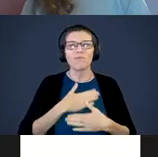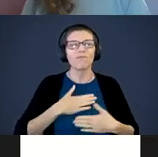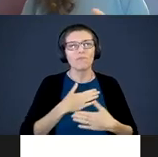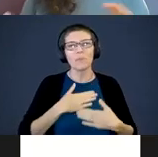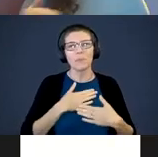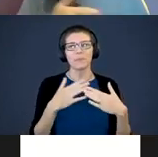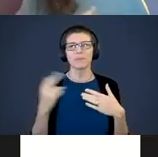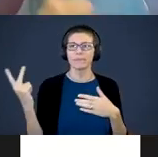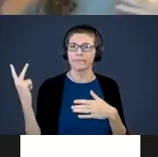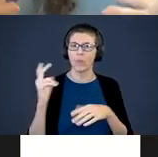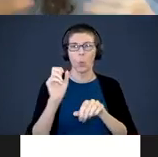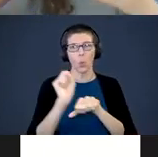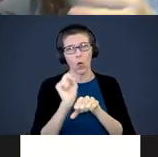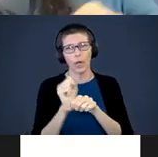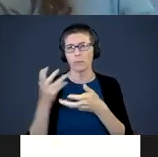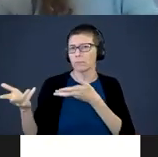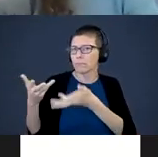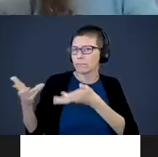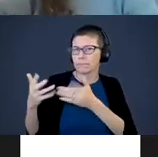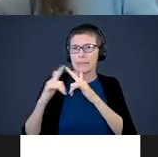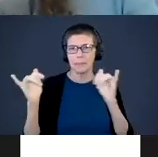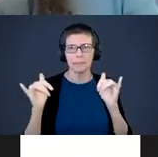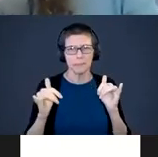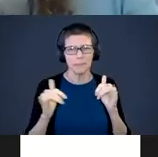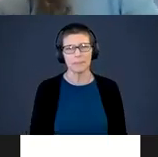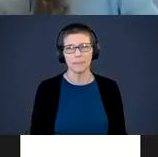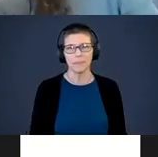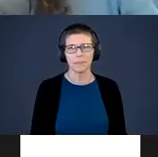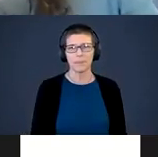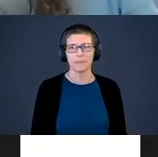you are working but you are engaging while you are engaging with your screen. Then again transitions